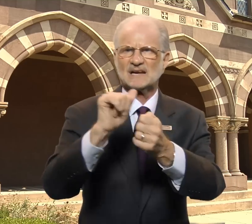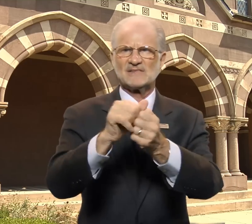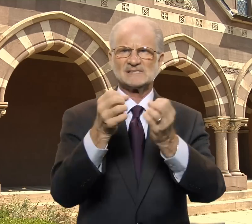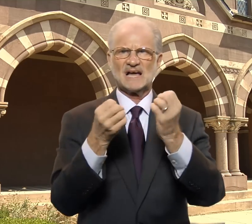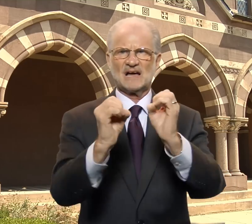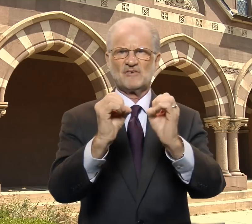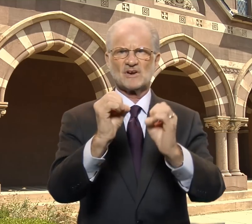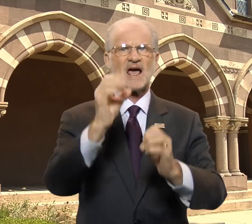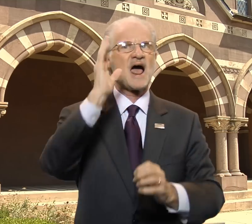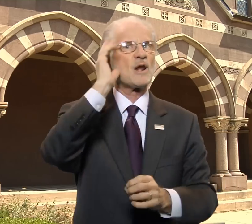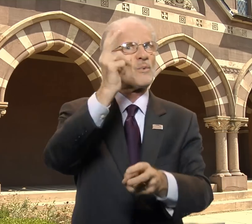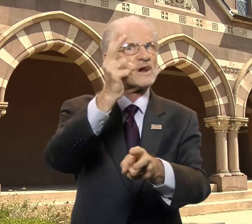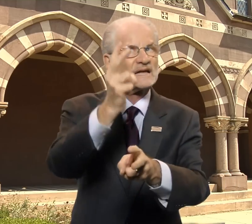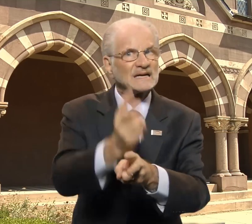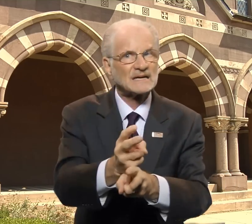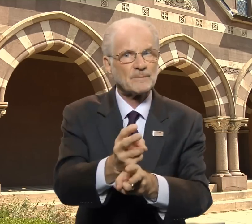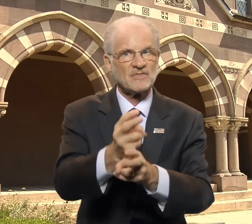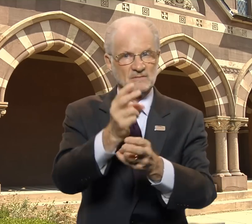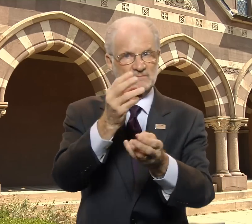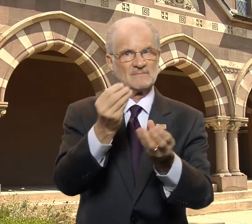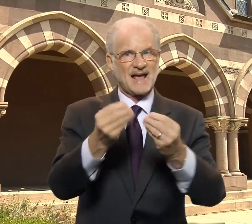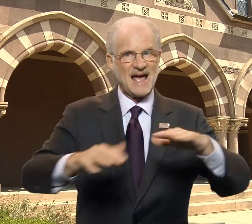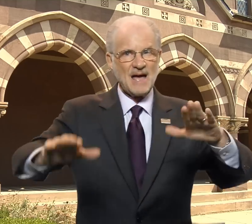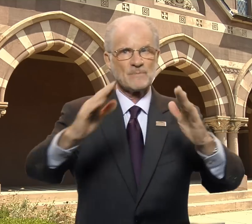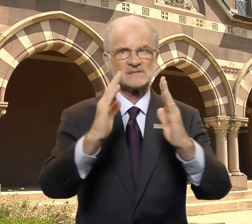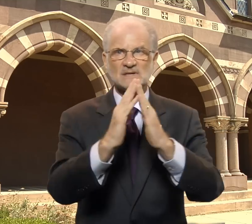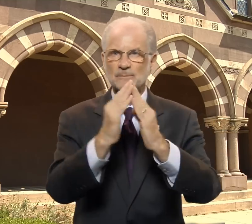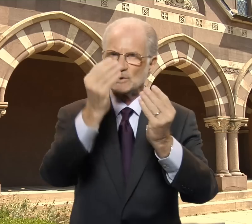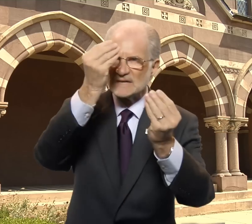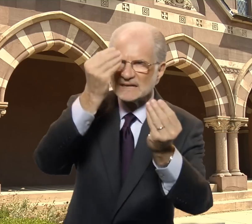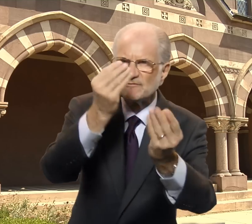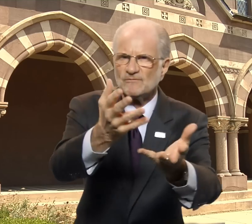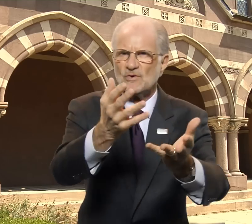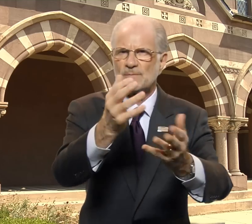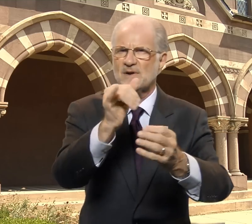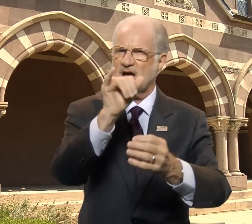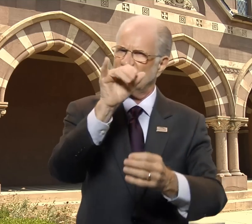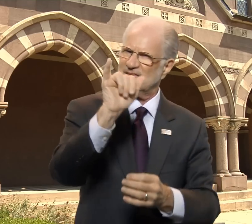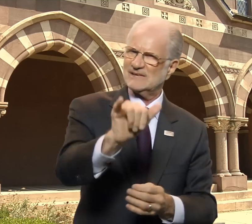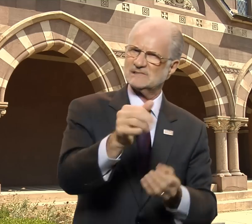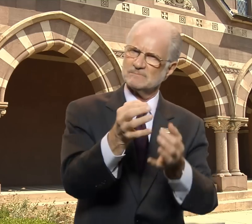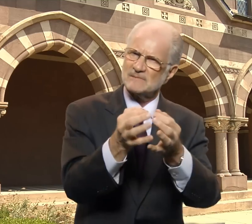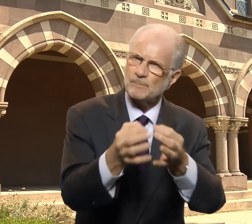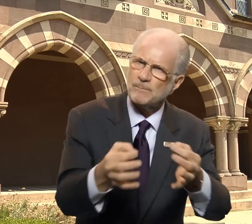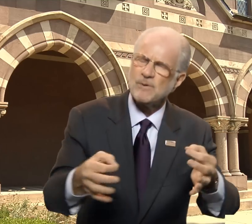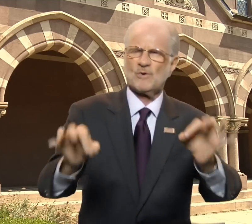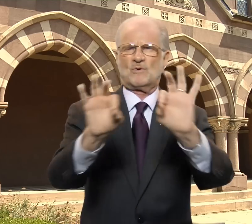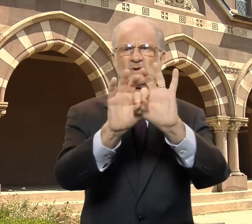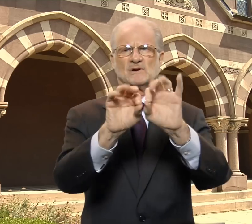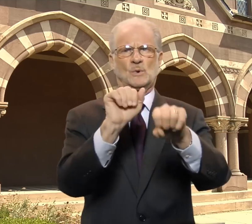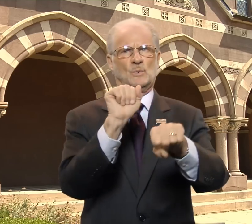to lead this effort and will keep the campus community informed of this important work.